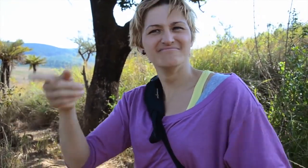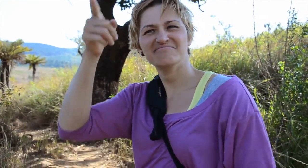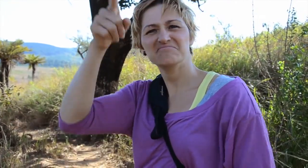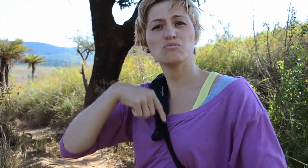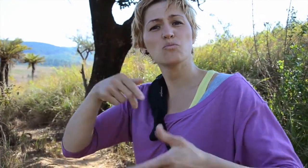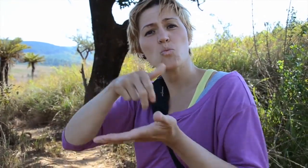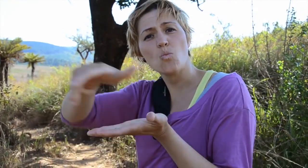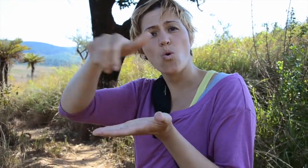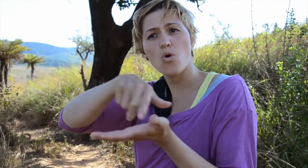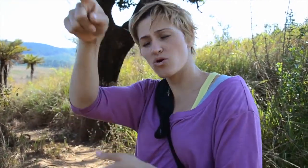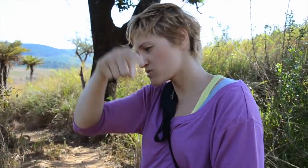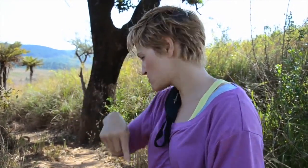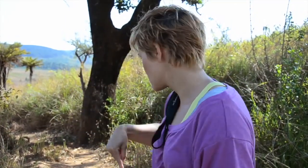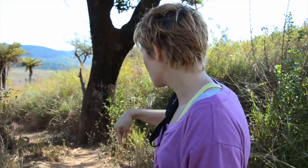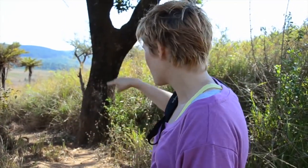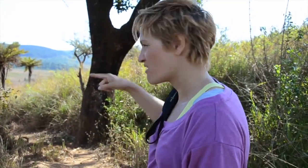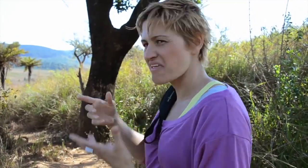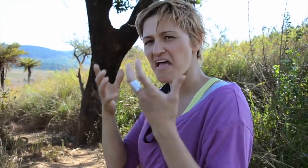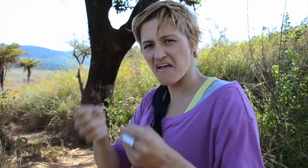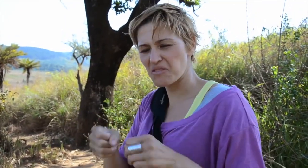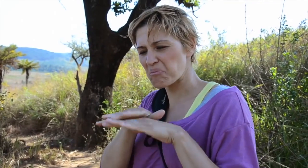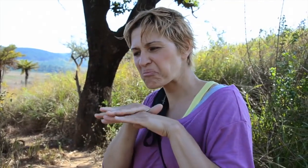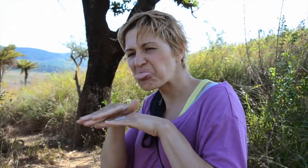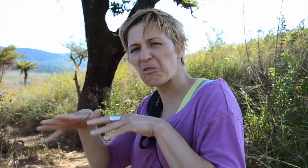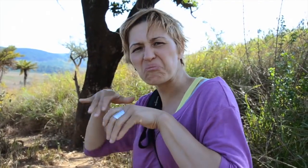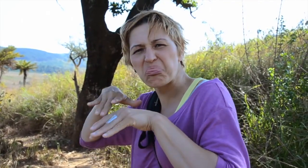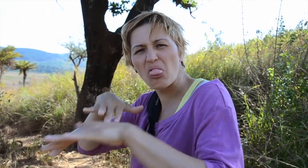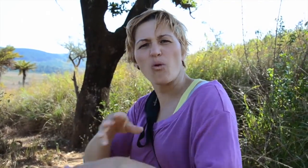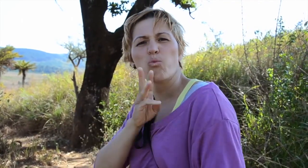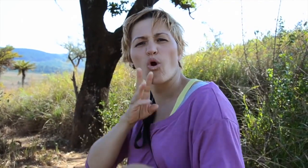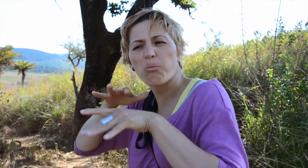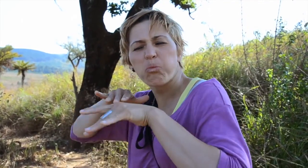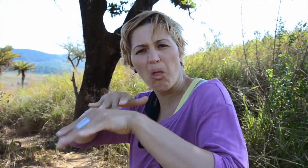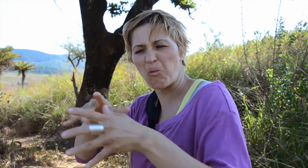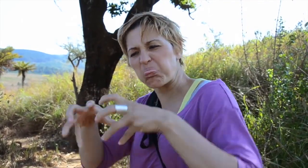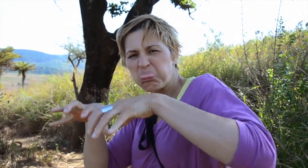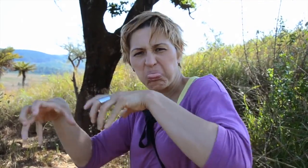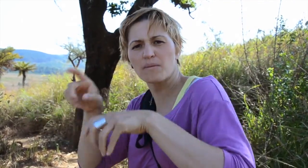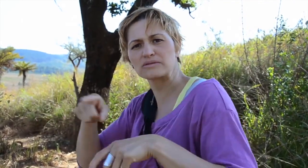Walking on this trail, there is mud and water and rocks, and one must watch their step.